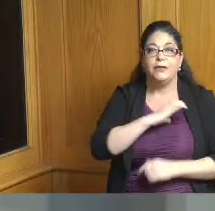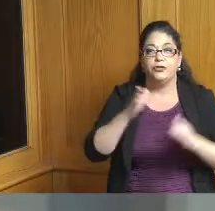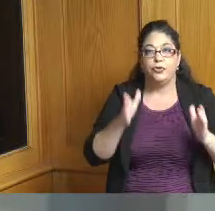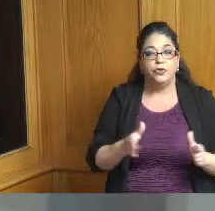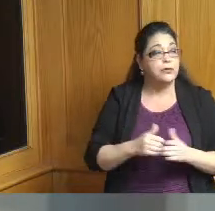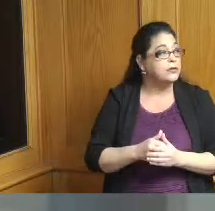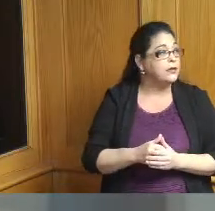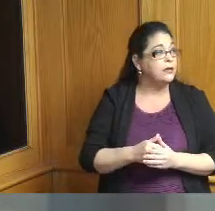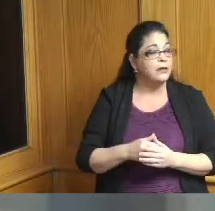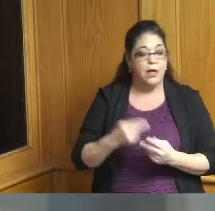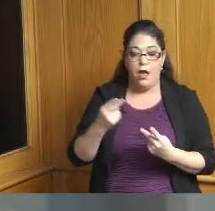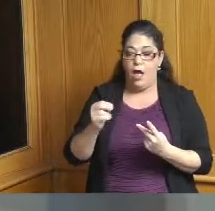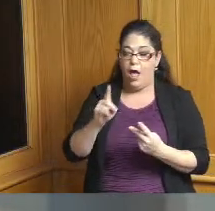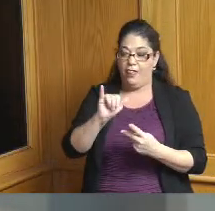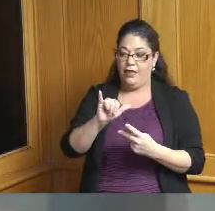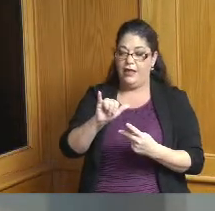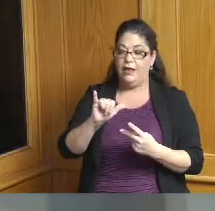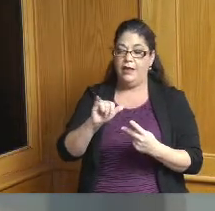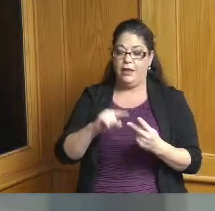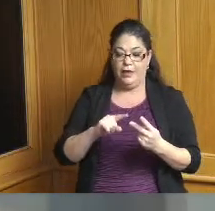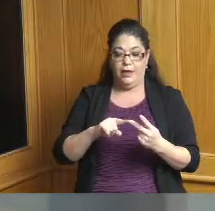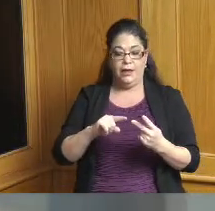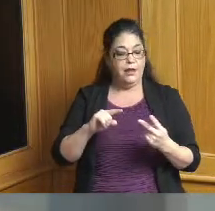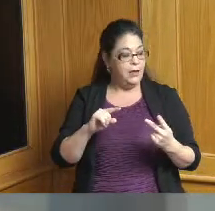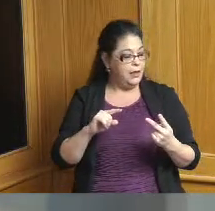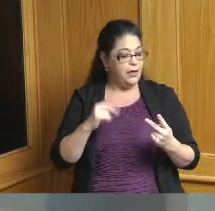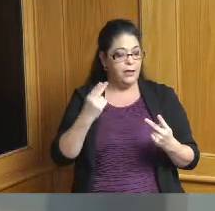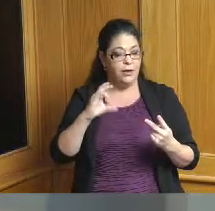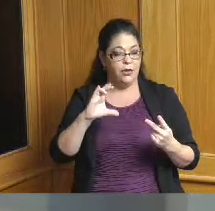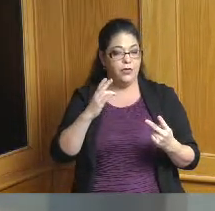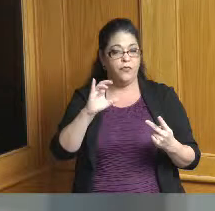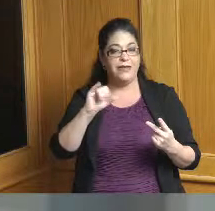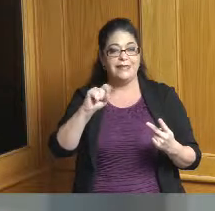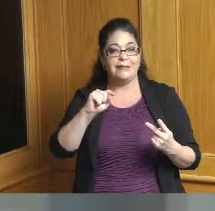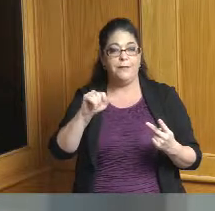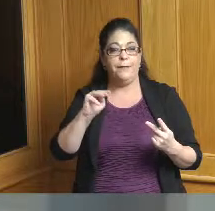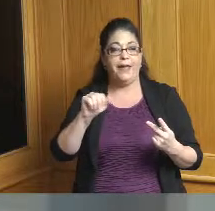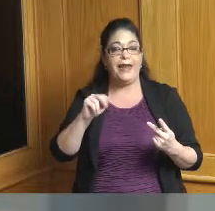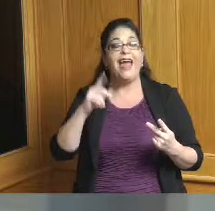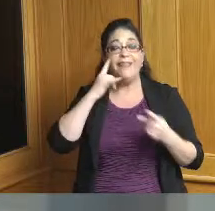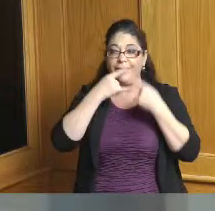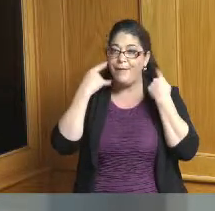oh god I forgot her name Holly Chris and I think it's this mass but you know we we do